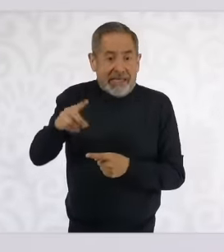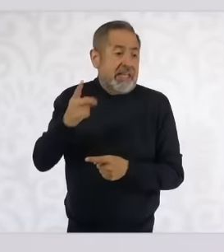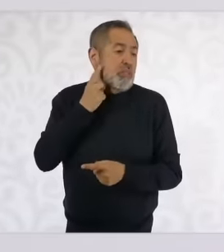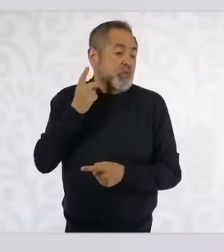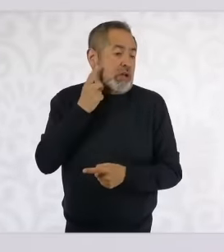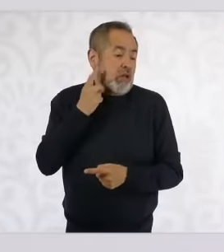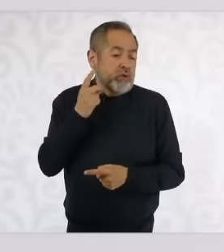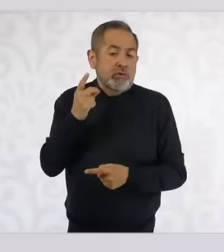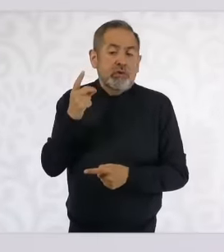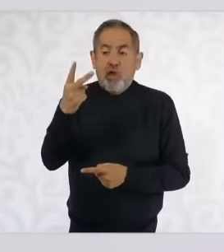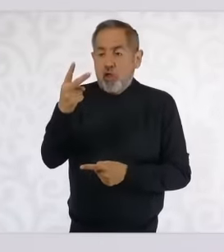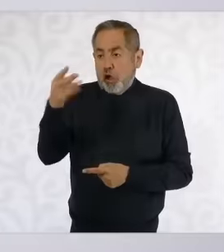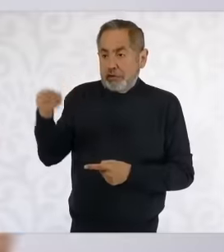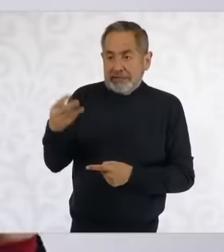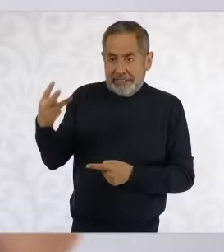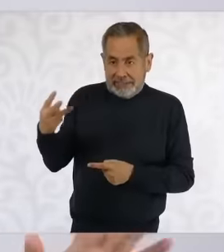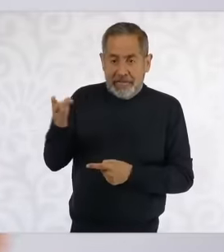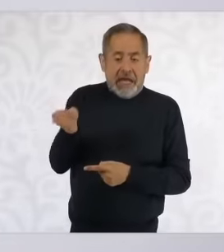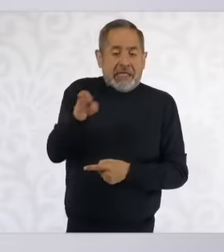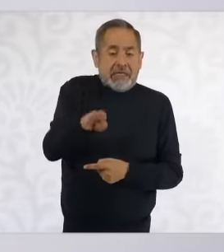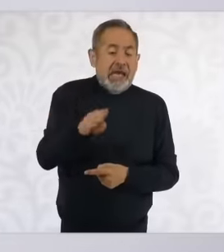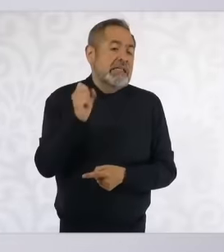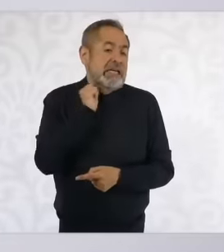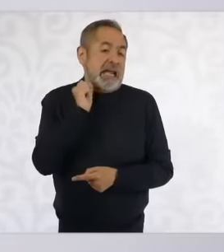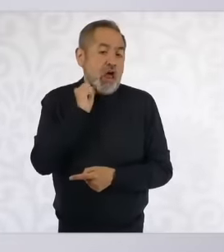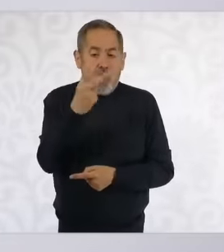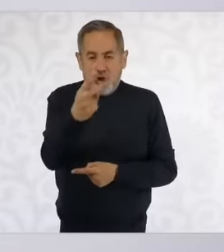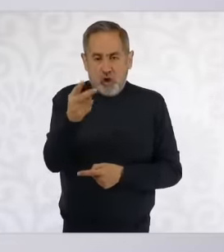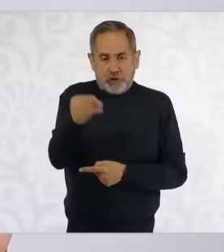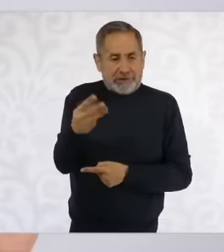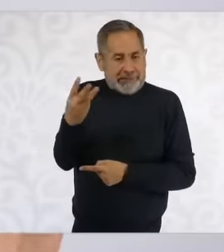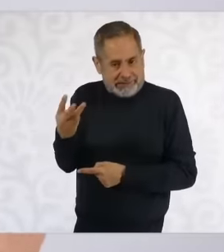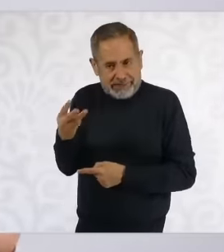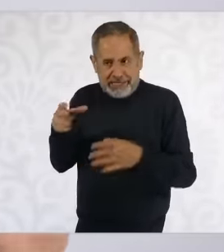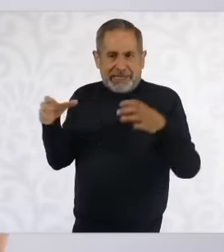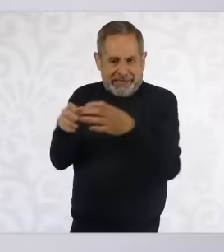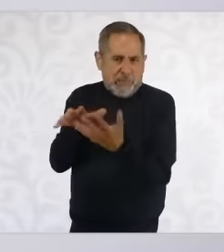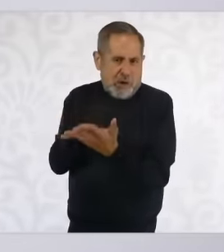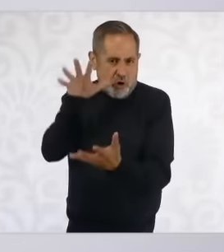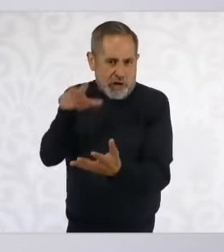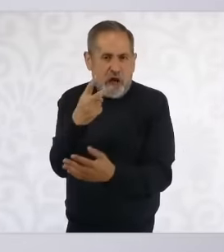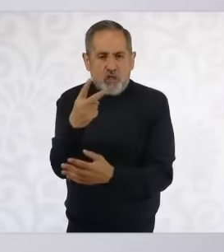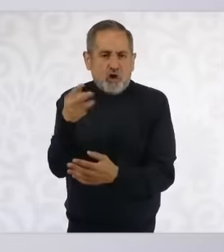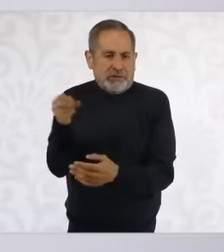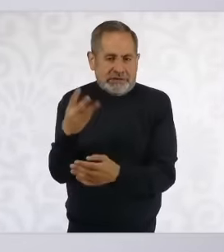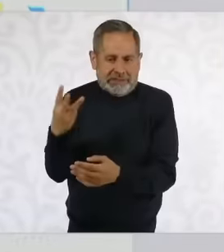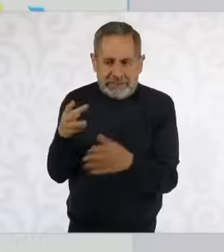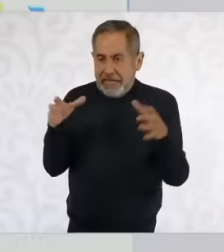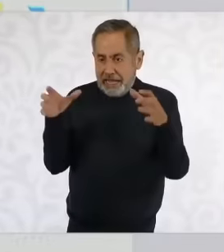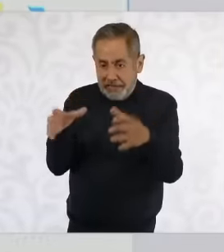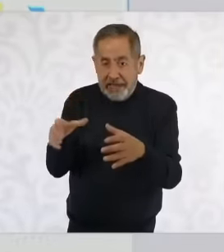the chamber of deputies two-thirds of the majority in the chamber of senators and the majority